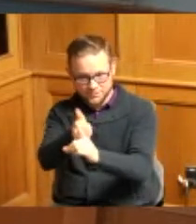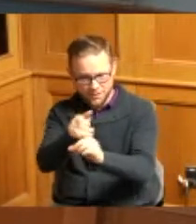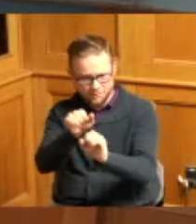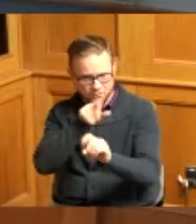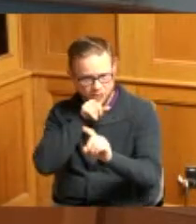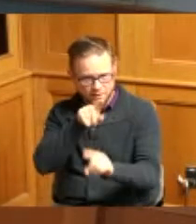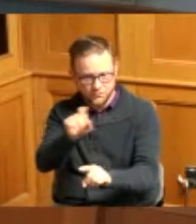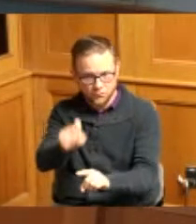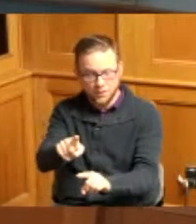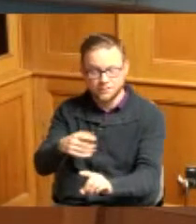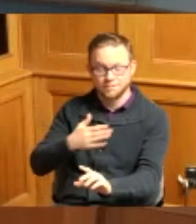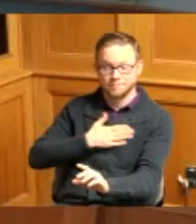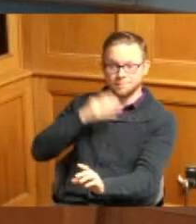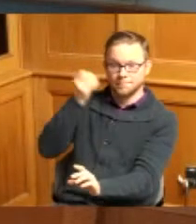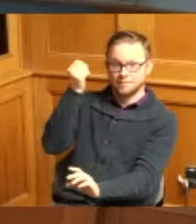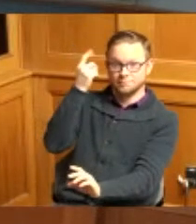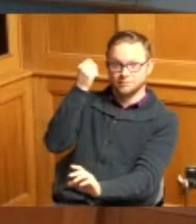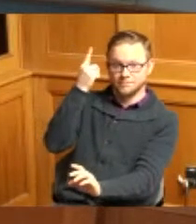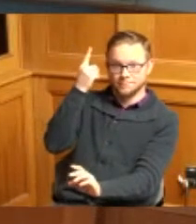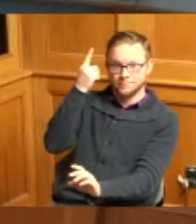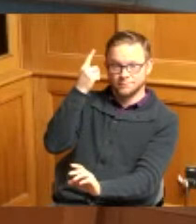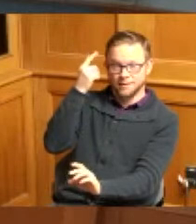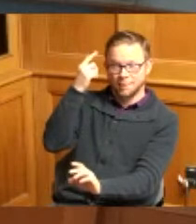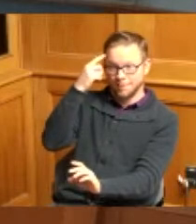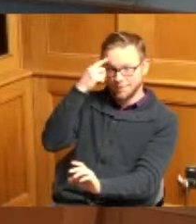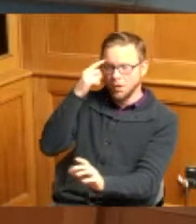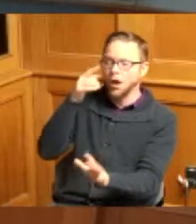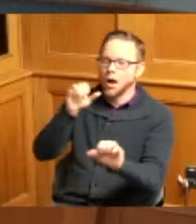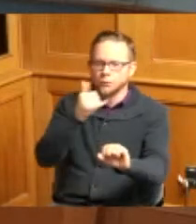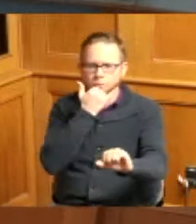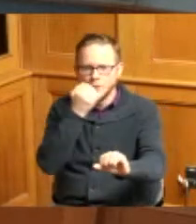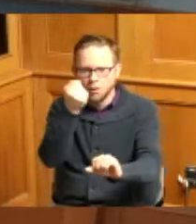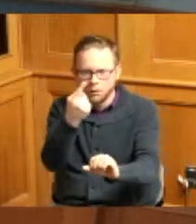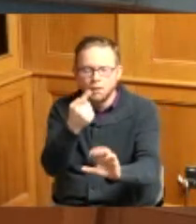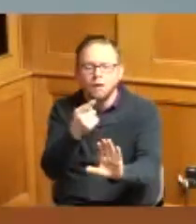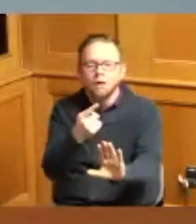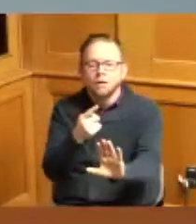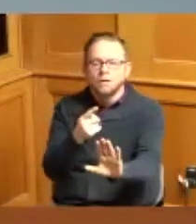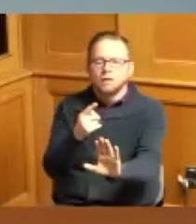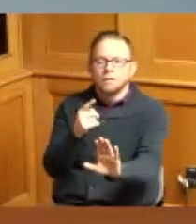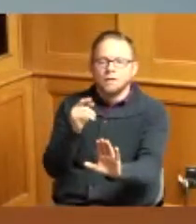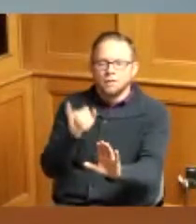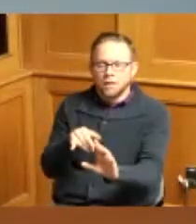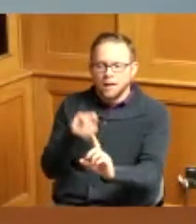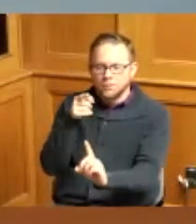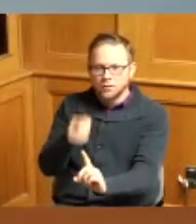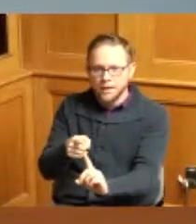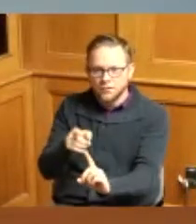my my understanding could be wrong here is that that has to do with the proposed use perhaps of